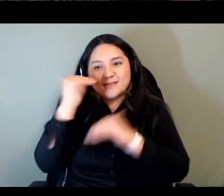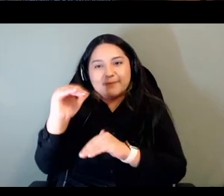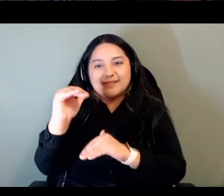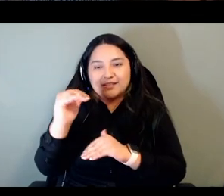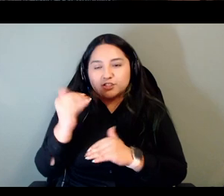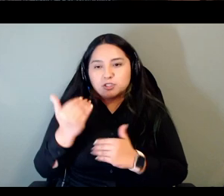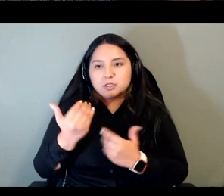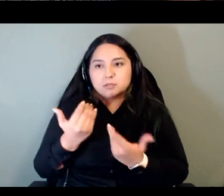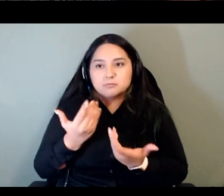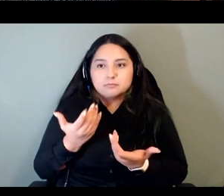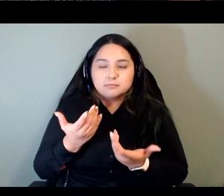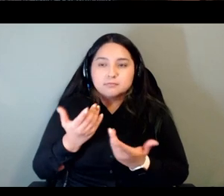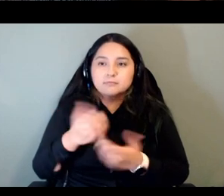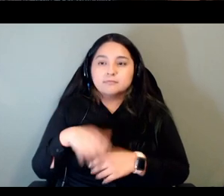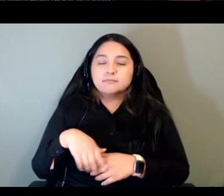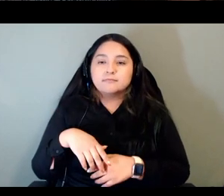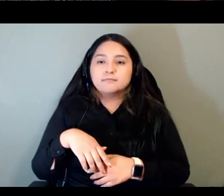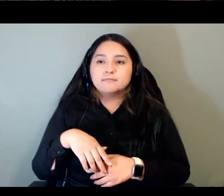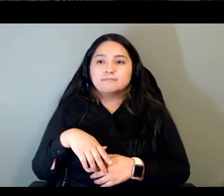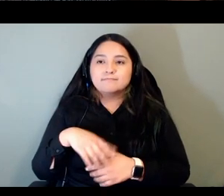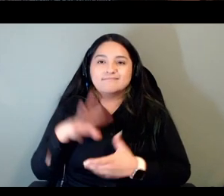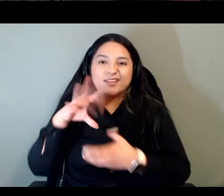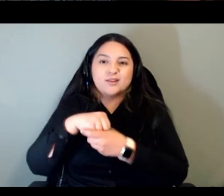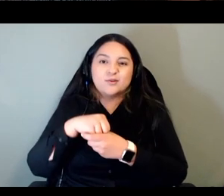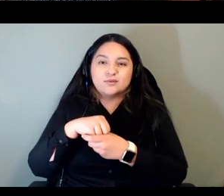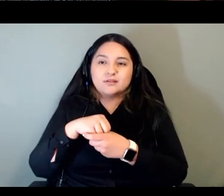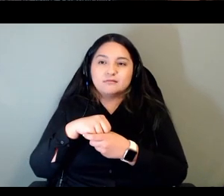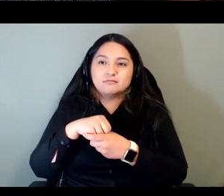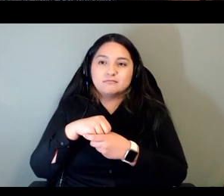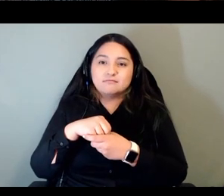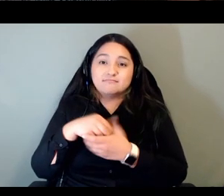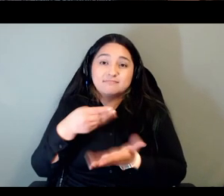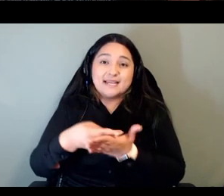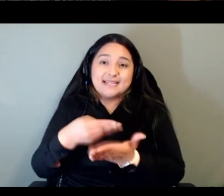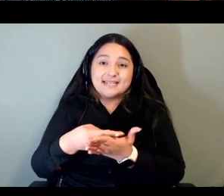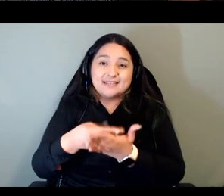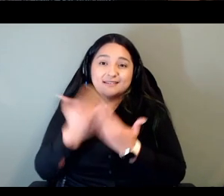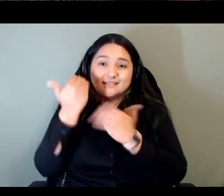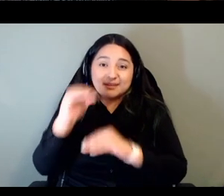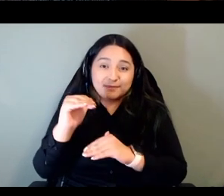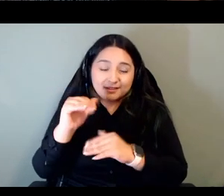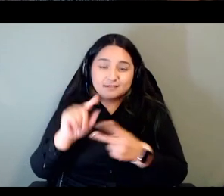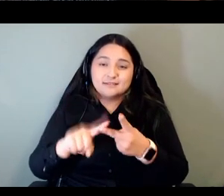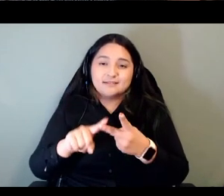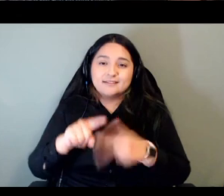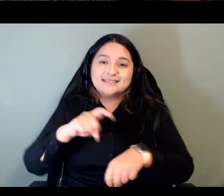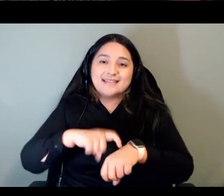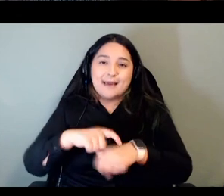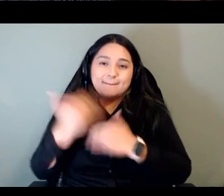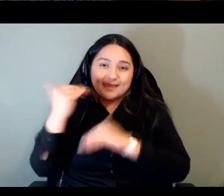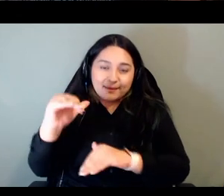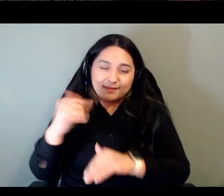of which which was uh you know um was money and also time so you have to do what you can